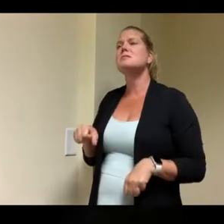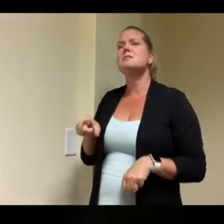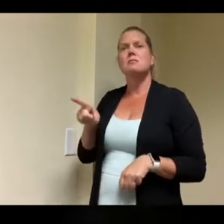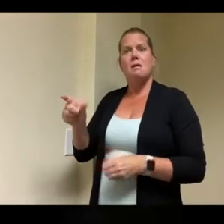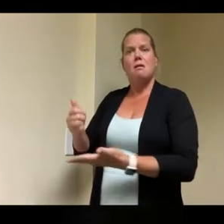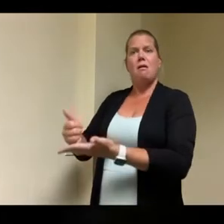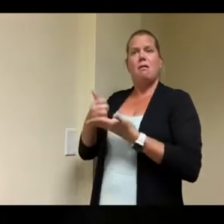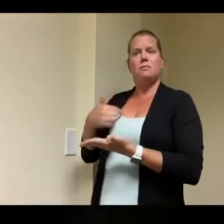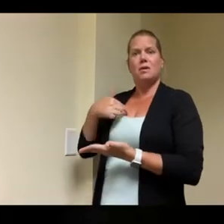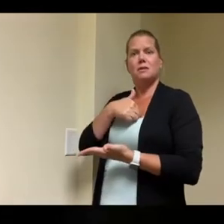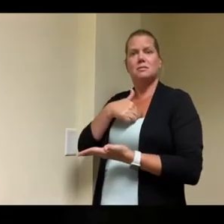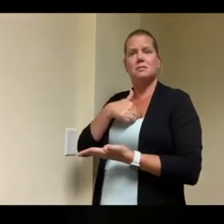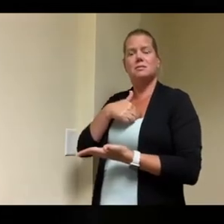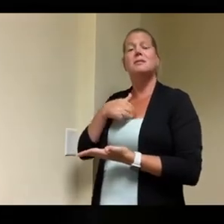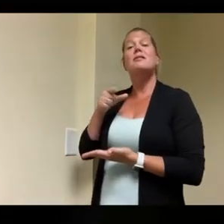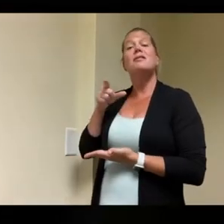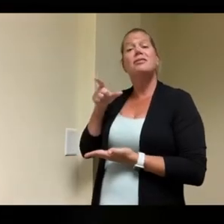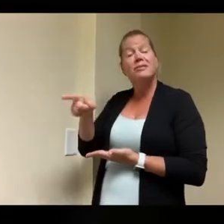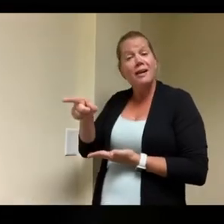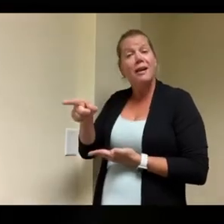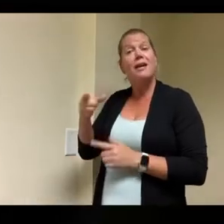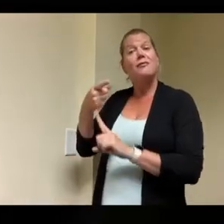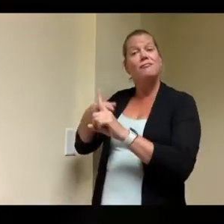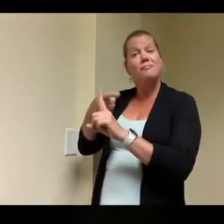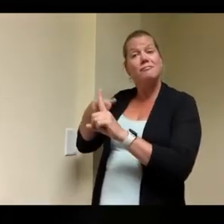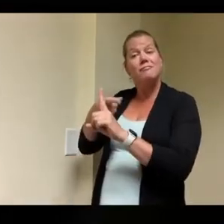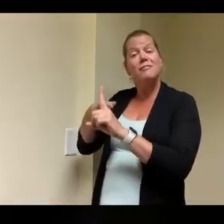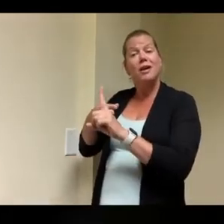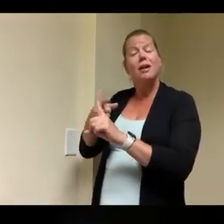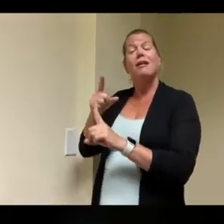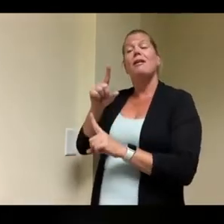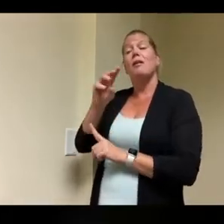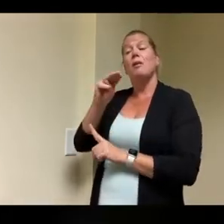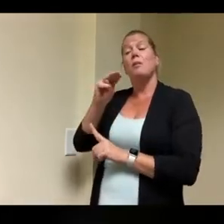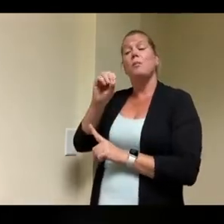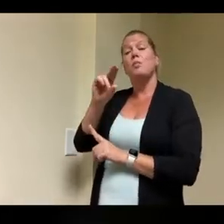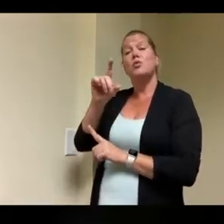people who are deaf uh developmentally disabled physical